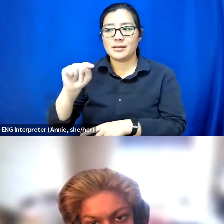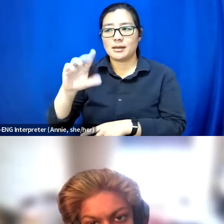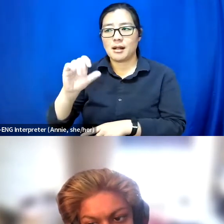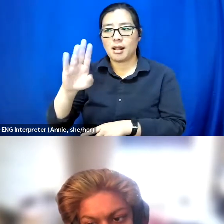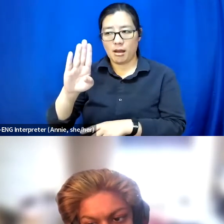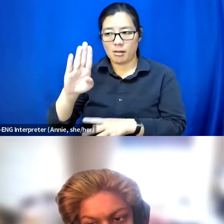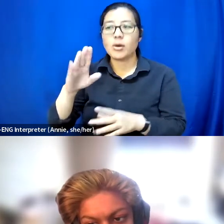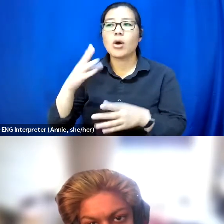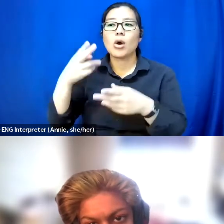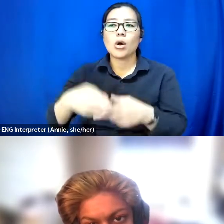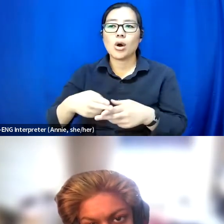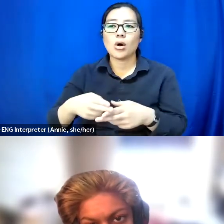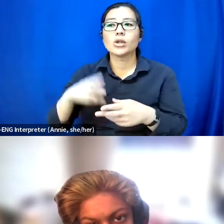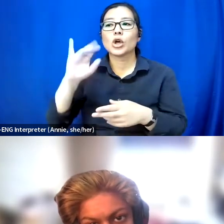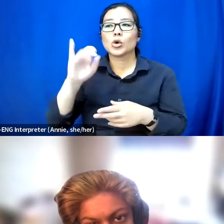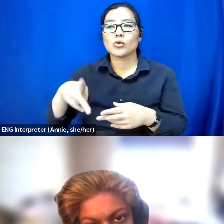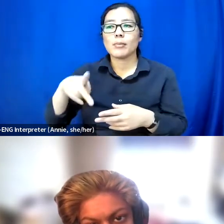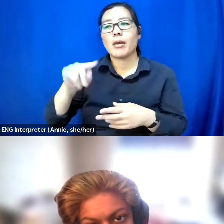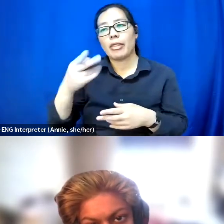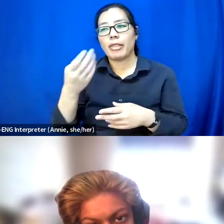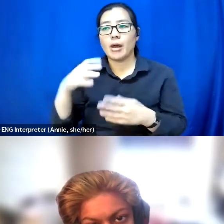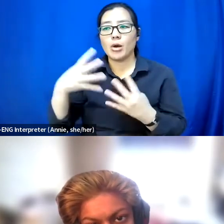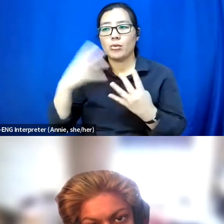Are there any disability nightclubs that you've heard of?